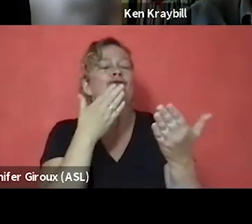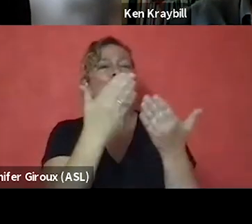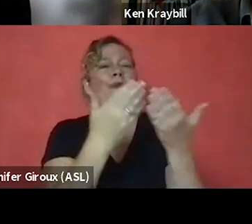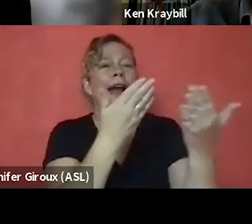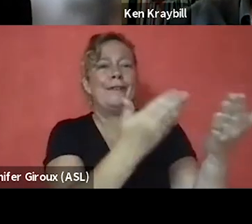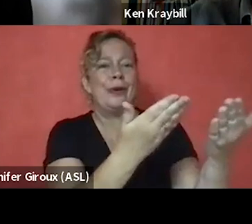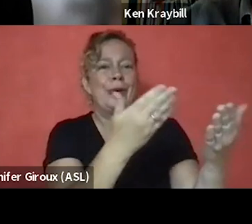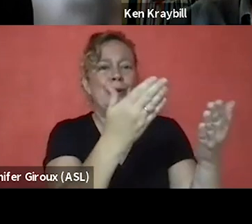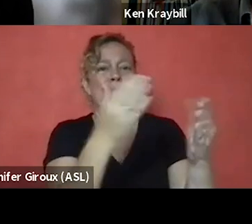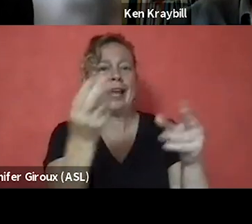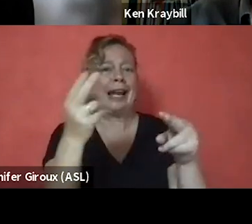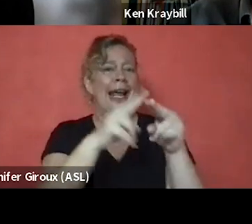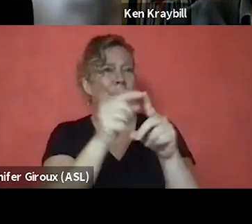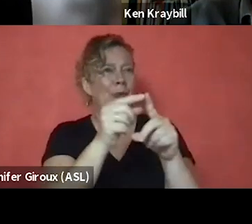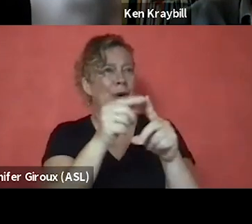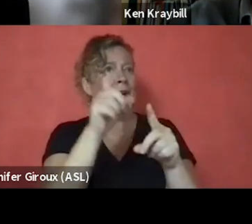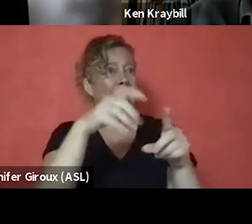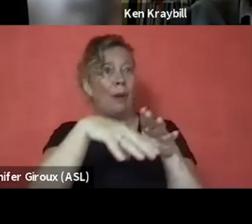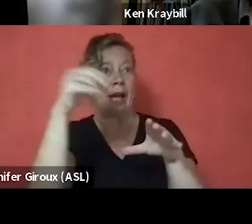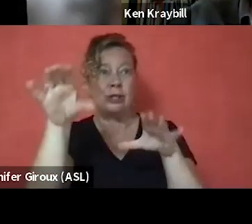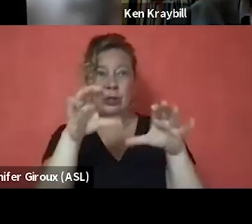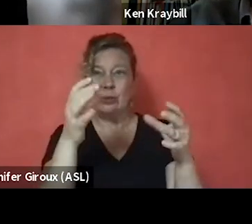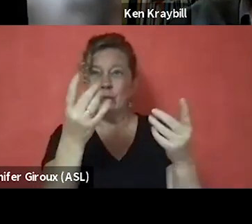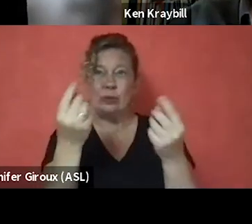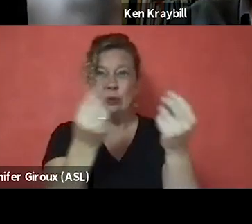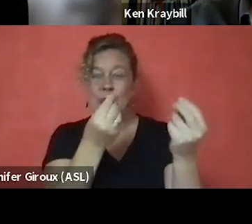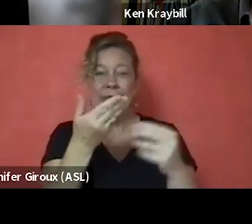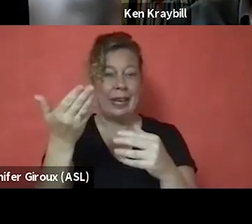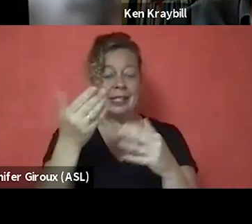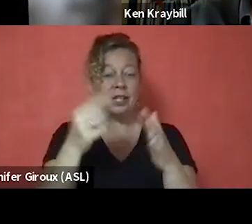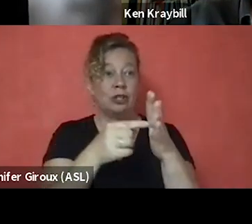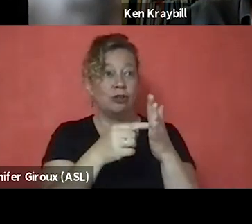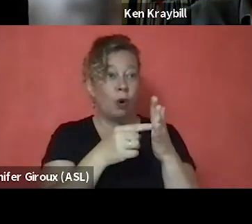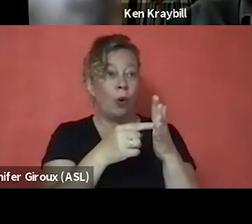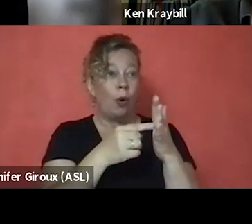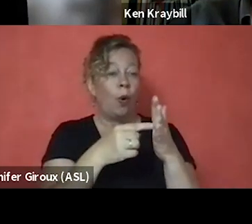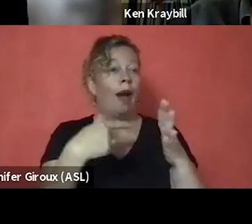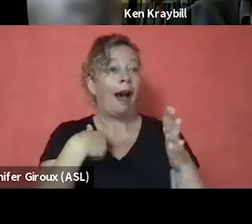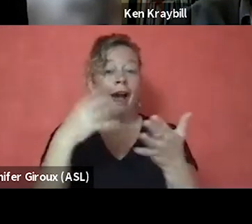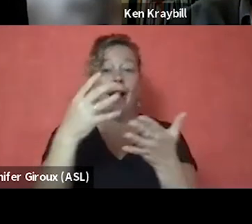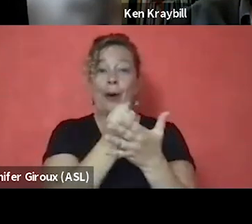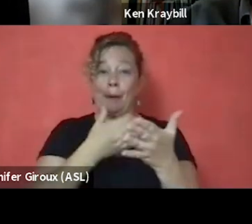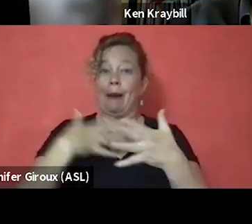I had to go out and do something to show that I deserved and earned my recovery, my survival.